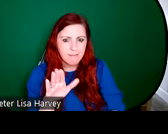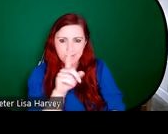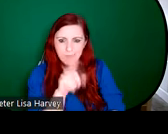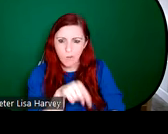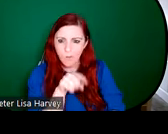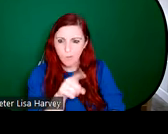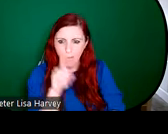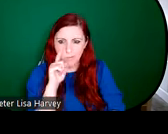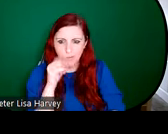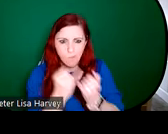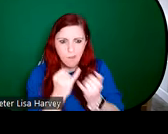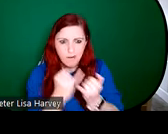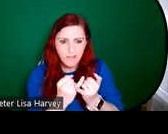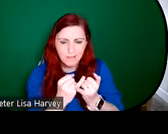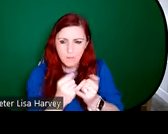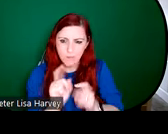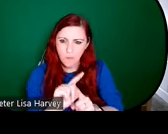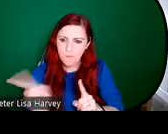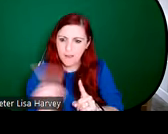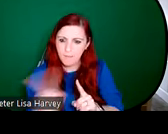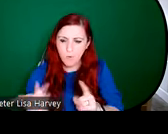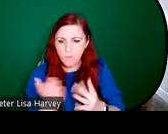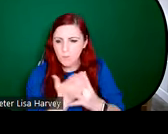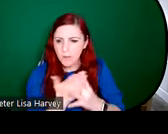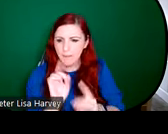cartoons back and forth between them. So there was obviously a strong kind of